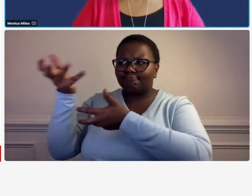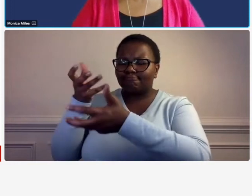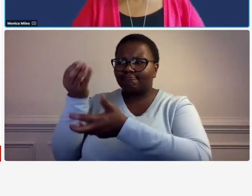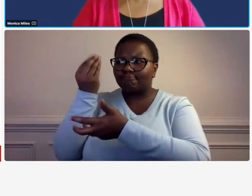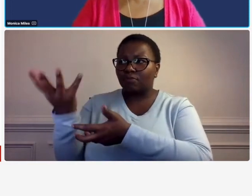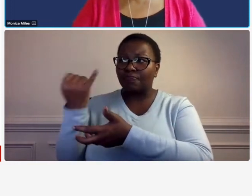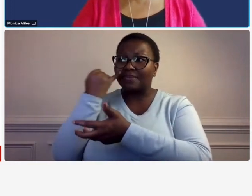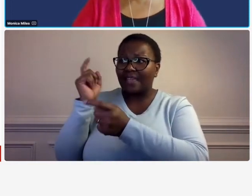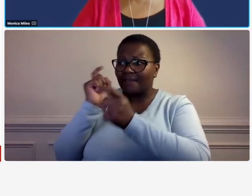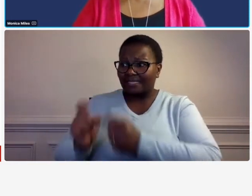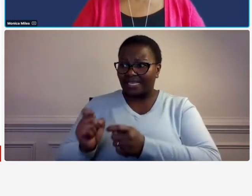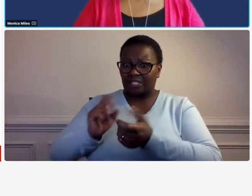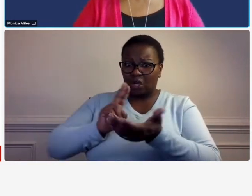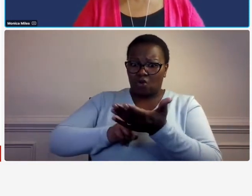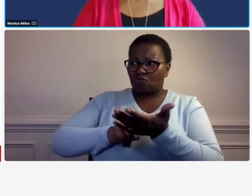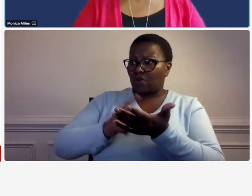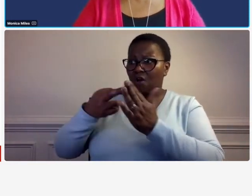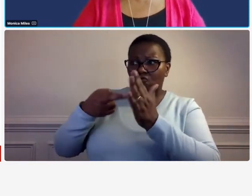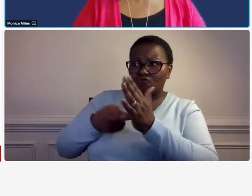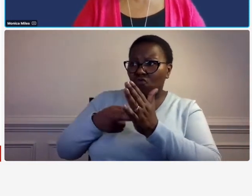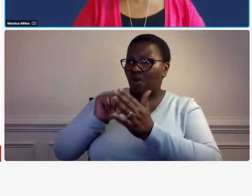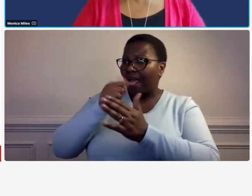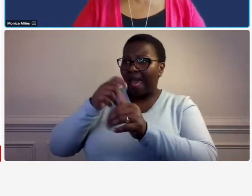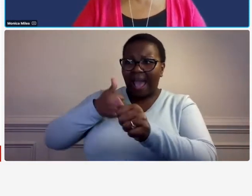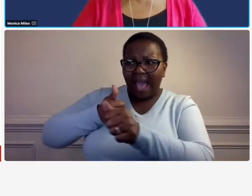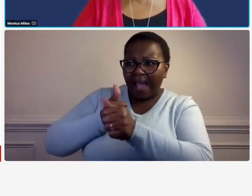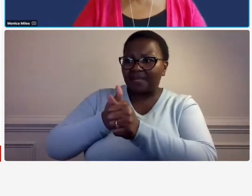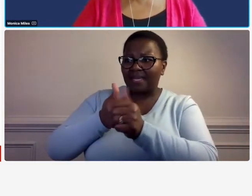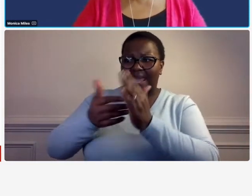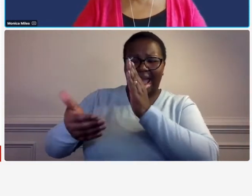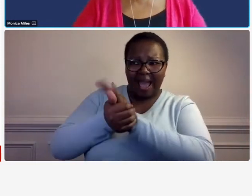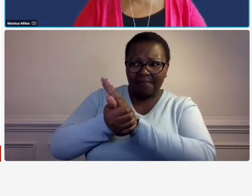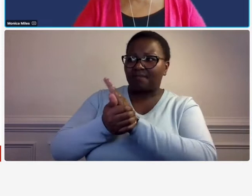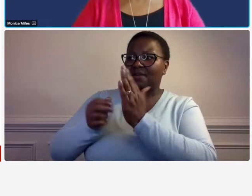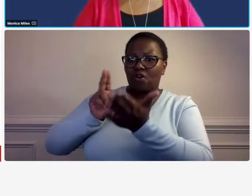any changes or if there are any updates or amendments to the contract that affect the